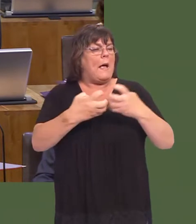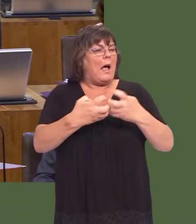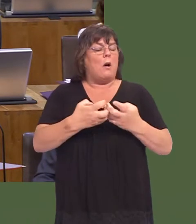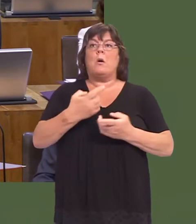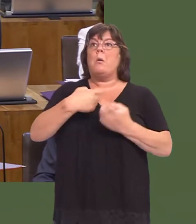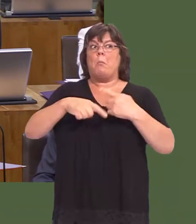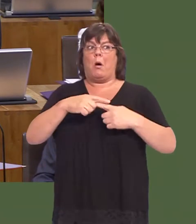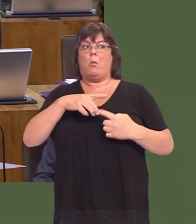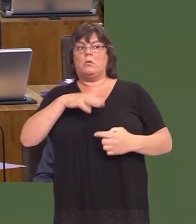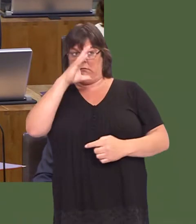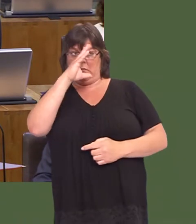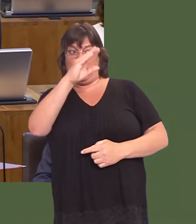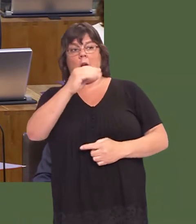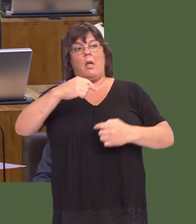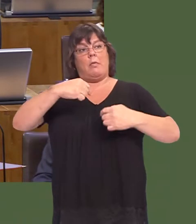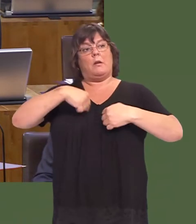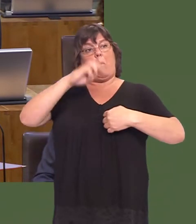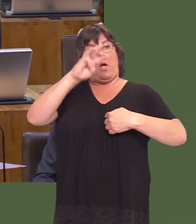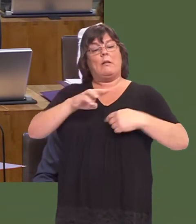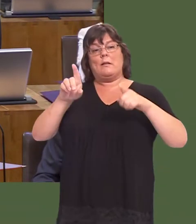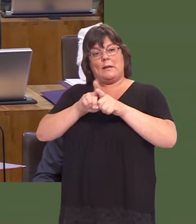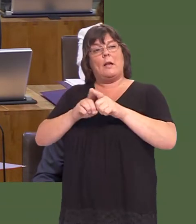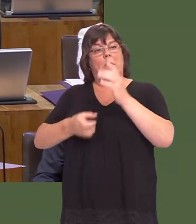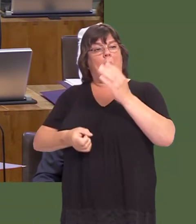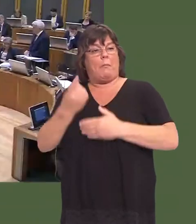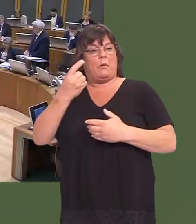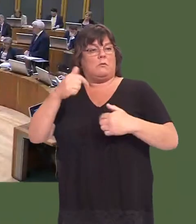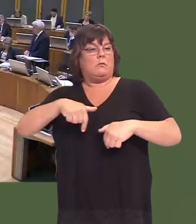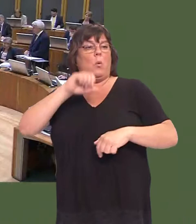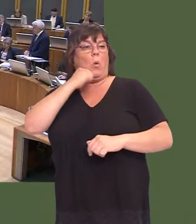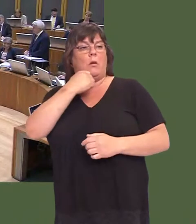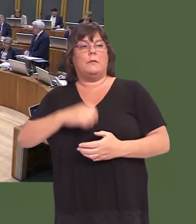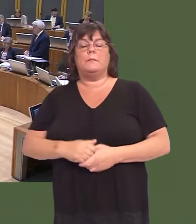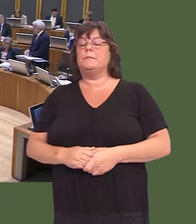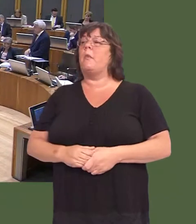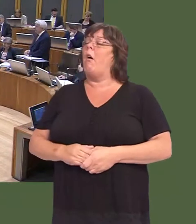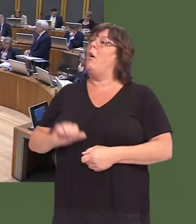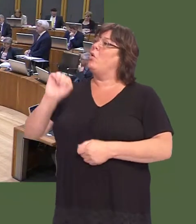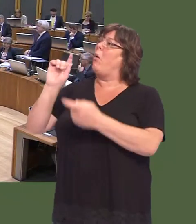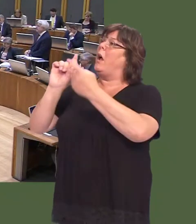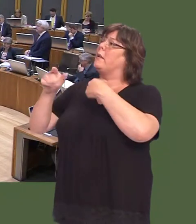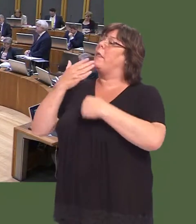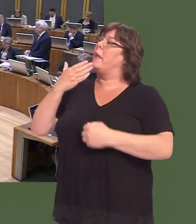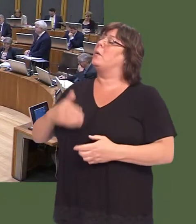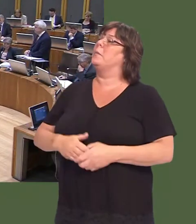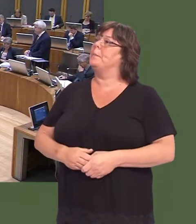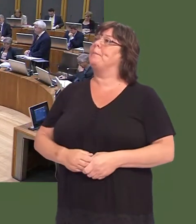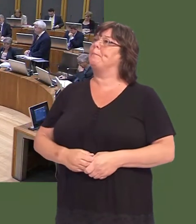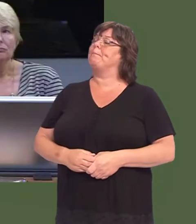that what weíre looking to do is to make sure that Wales, England and Scotland offer the same service. Leanne Wood: I welcome your answer, First Minister, so thank you very much for that.